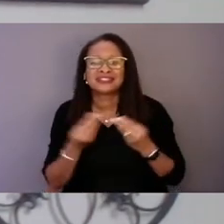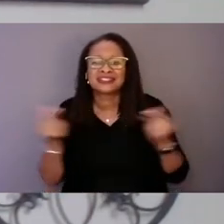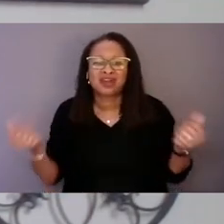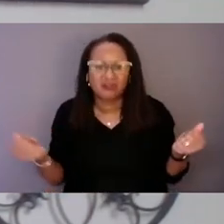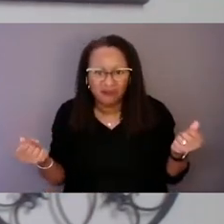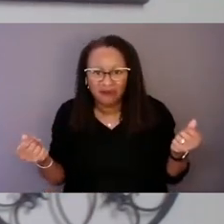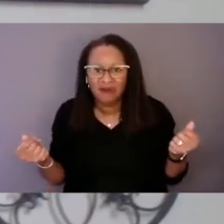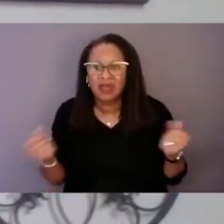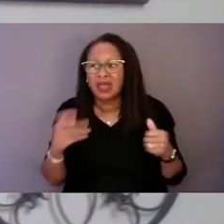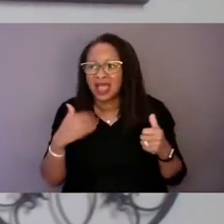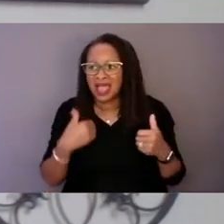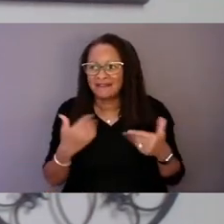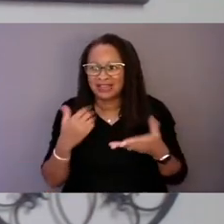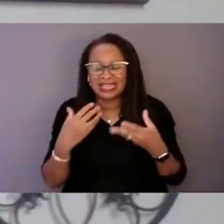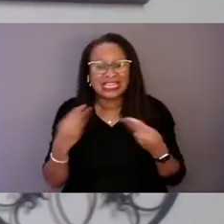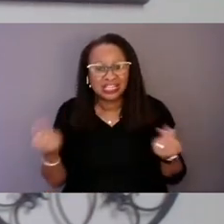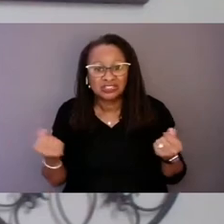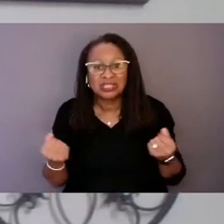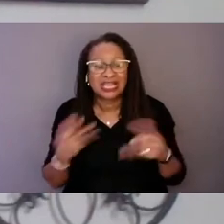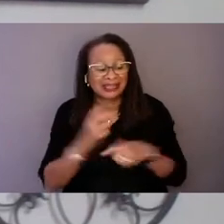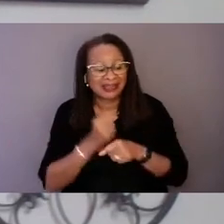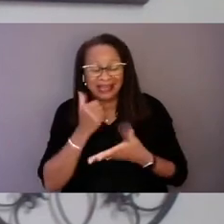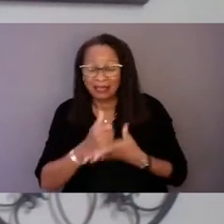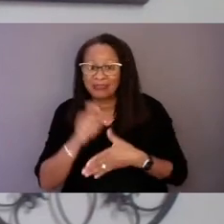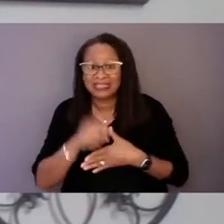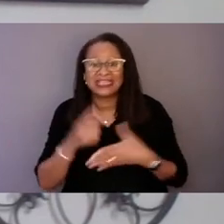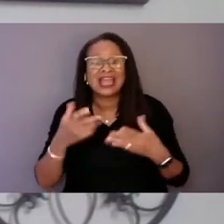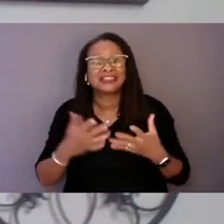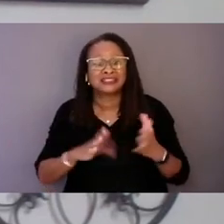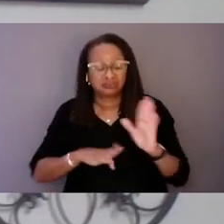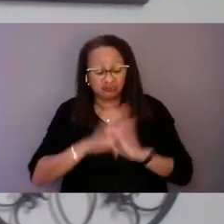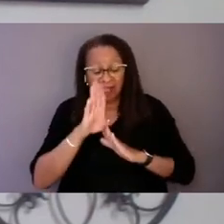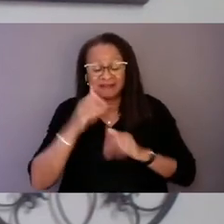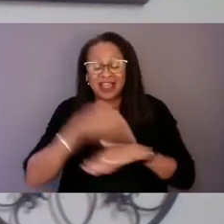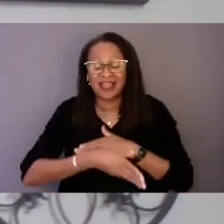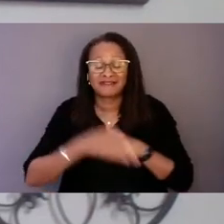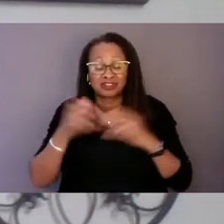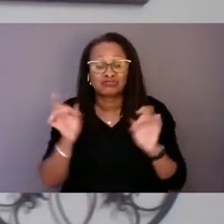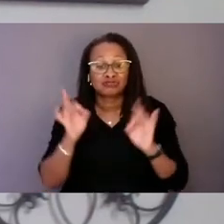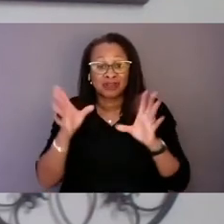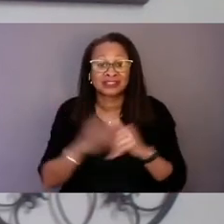and thrive after crisis. Our next order of business is to ensure that we are evaluating